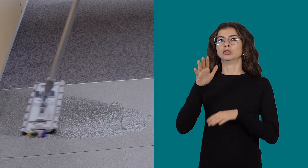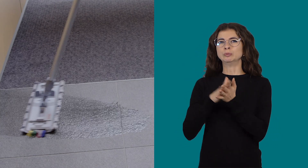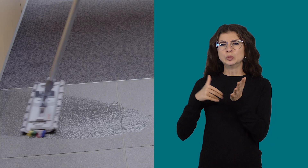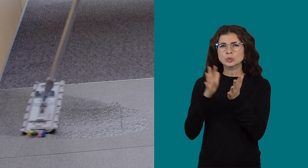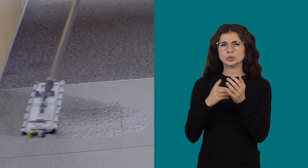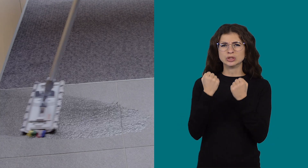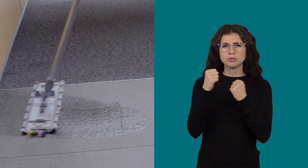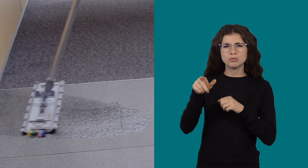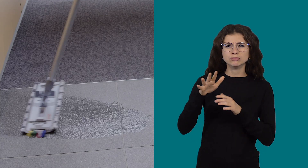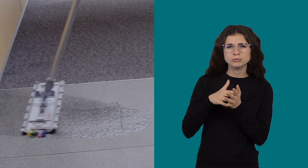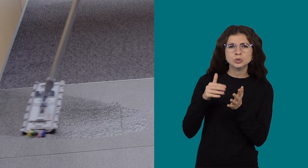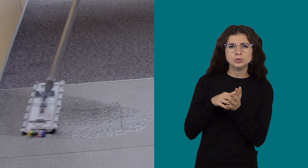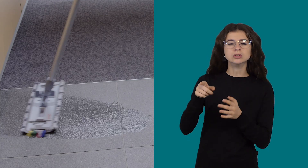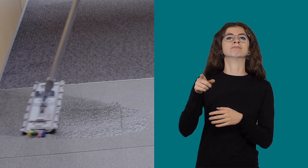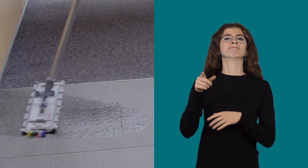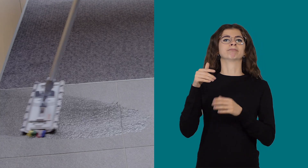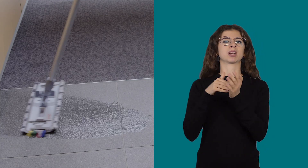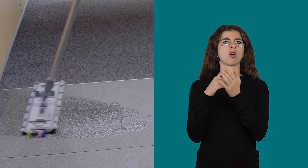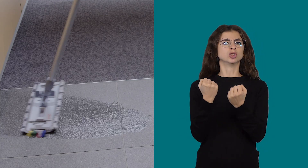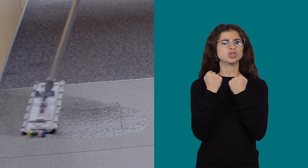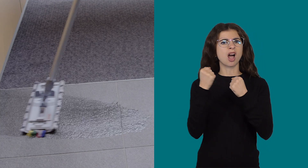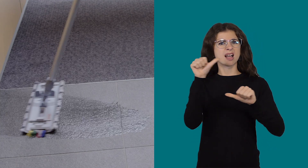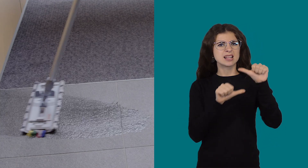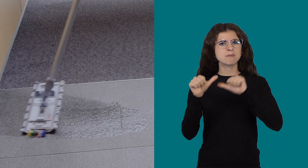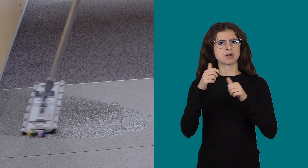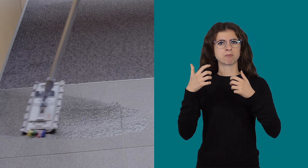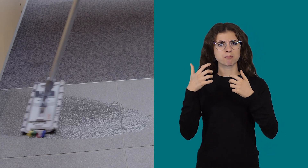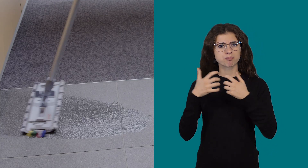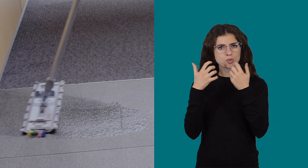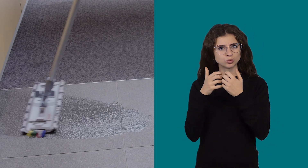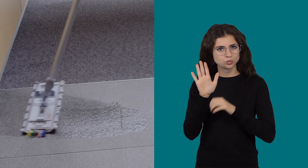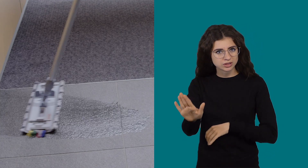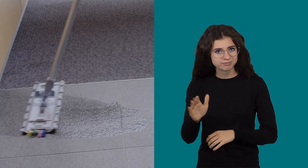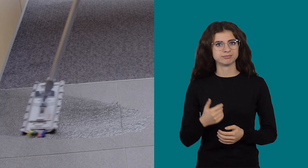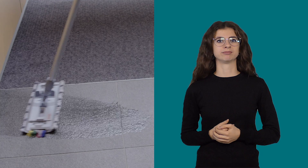and for stubborn dirt he needs more aggressive products,